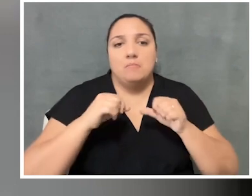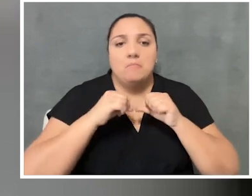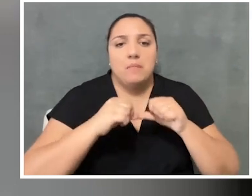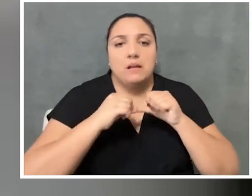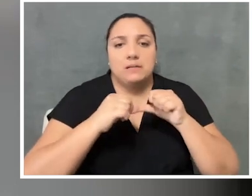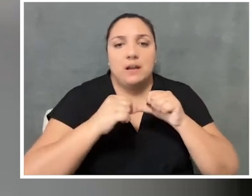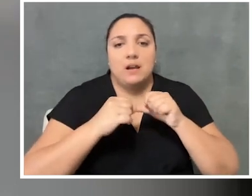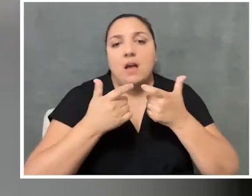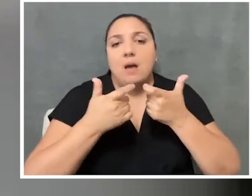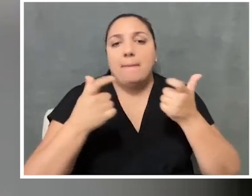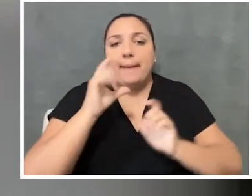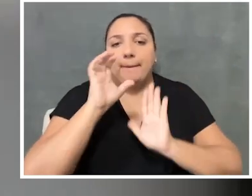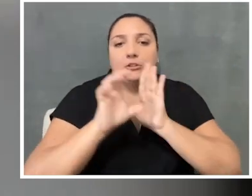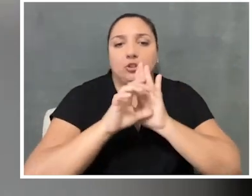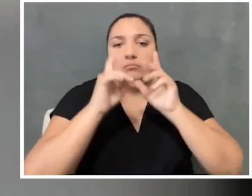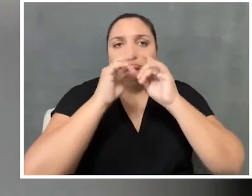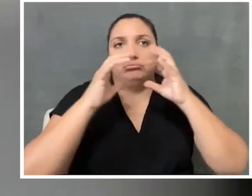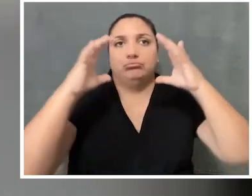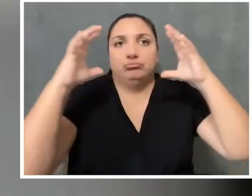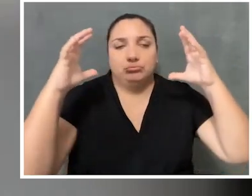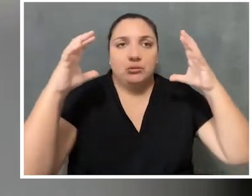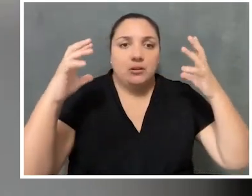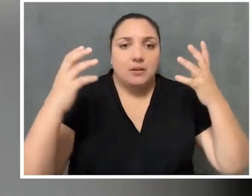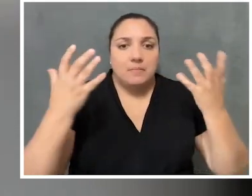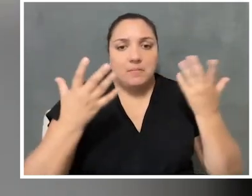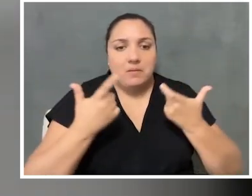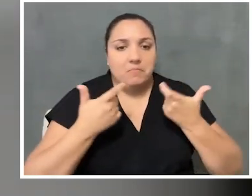and sort of dream big about larger-scale accessibility projects.